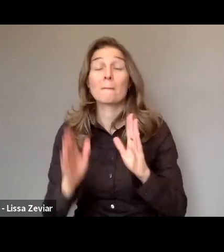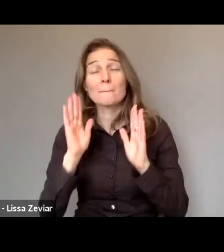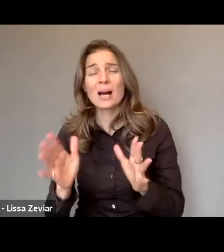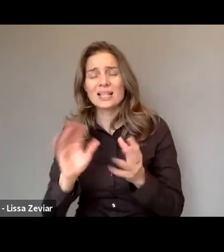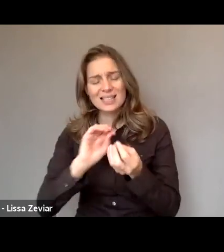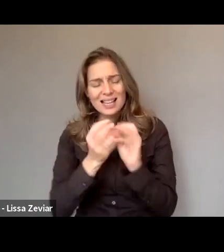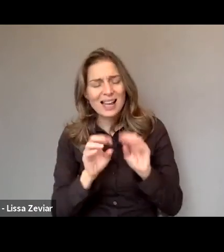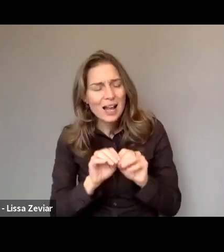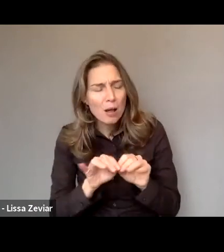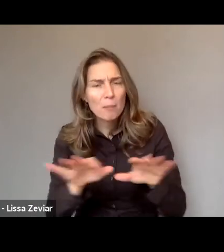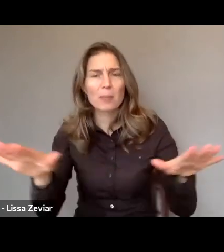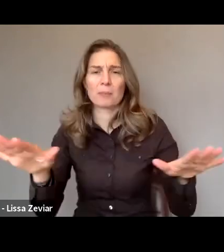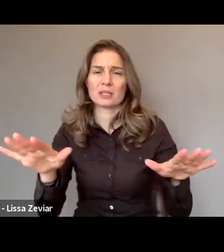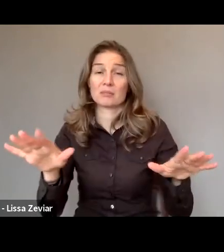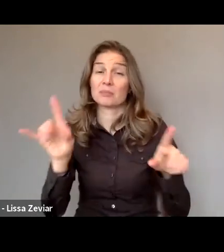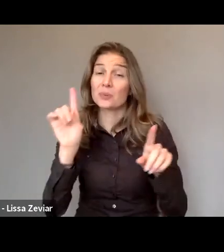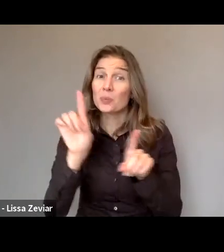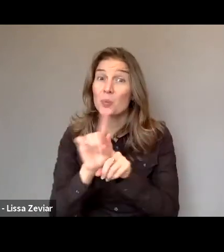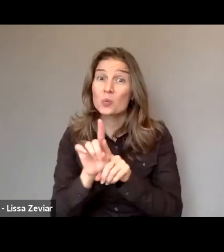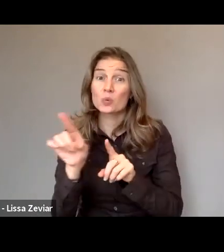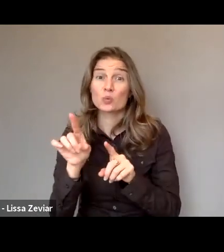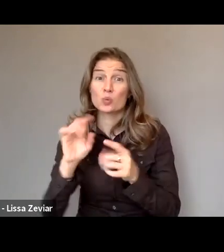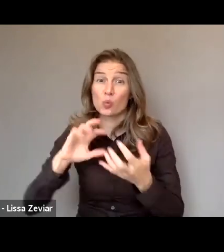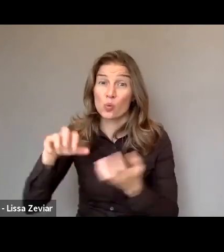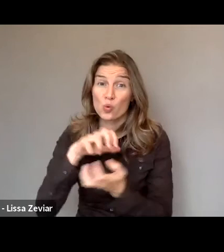at all times also in crisis like the crisis we're living in.